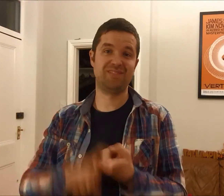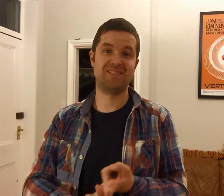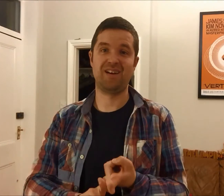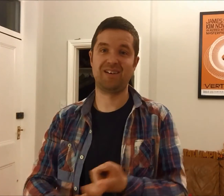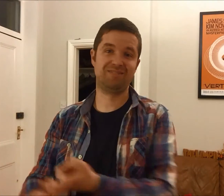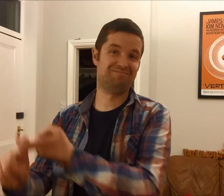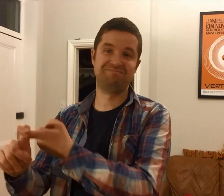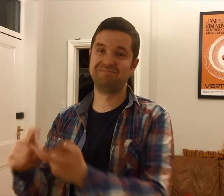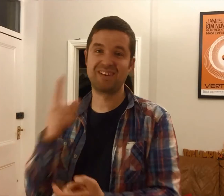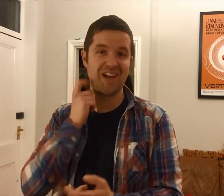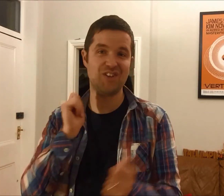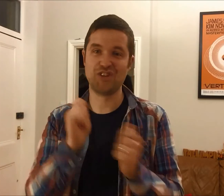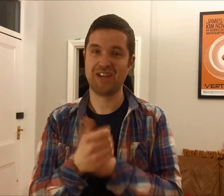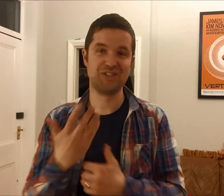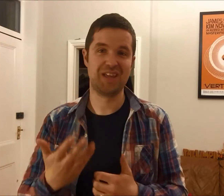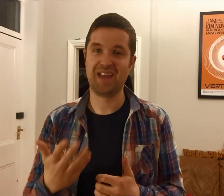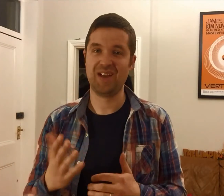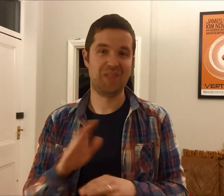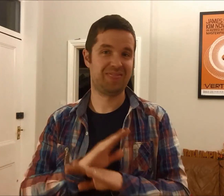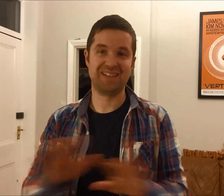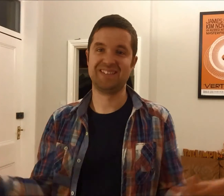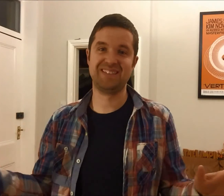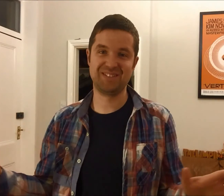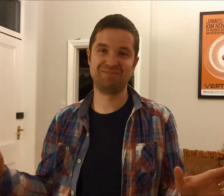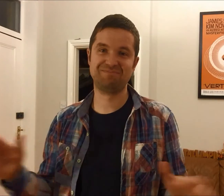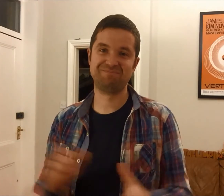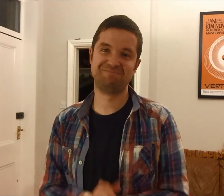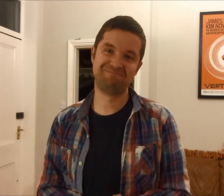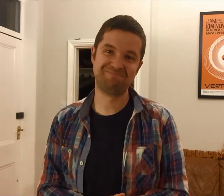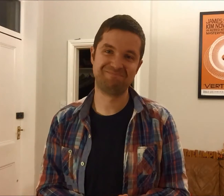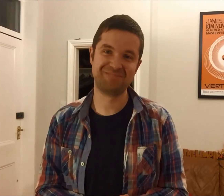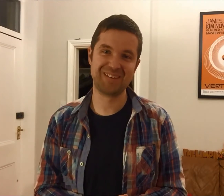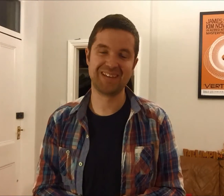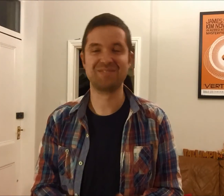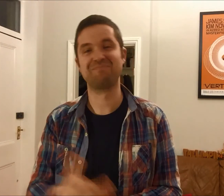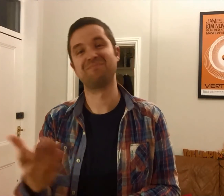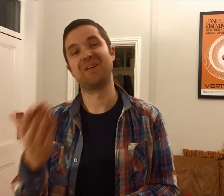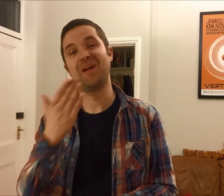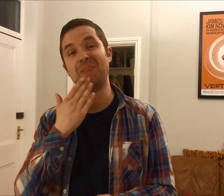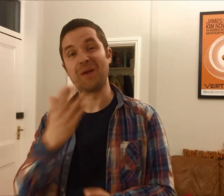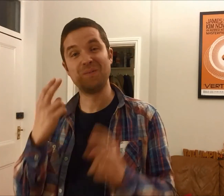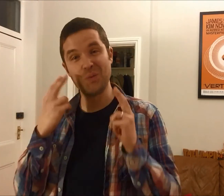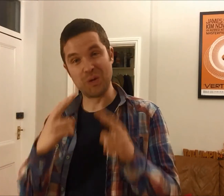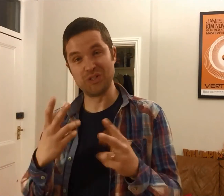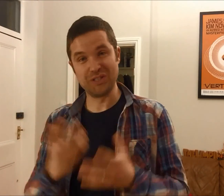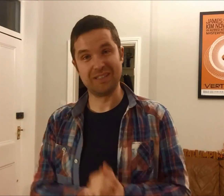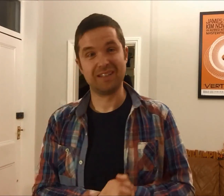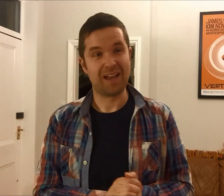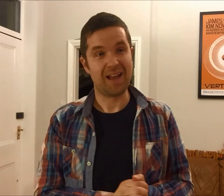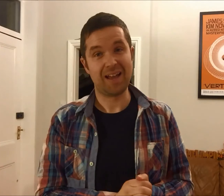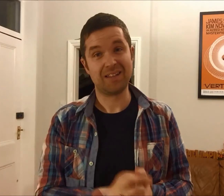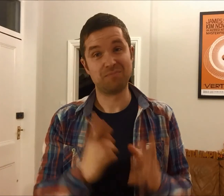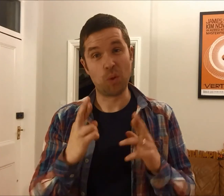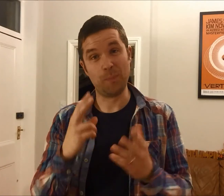So from then on it's been called The Limping Chicken, so it's too late to change it now. Anyway, thanks for watching